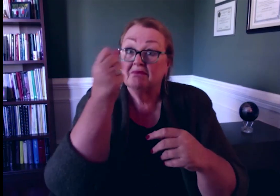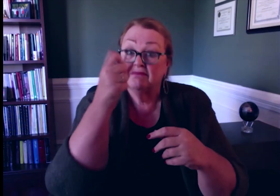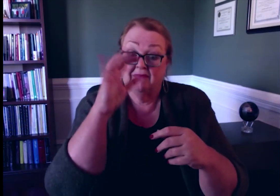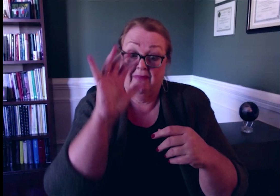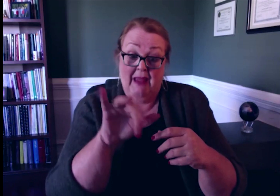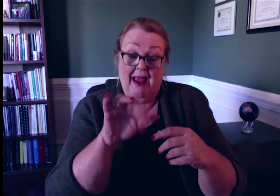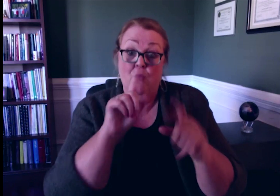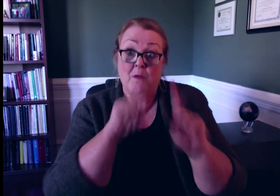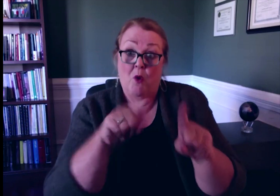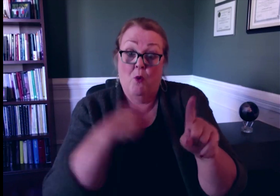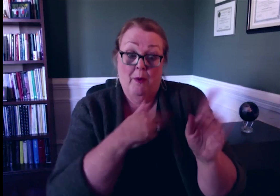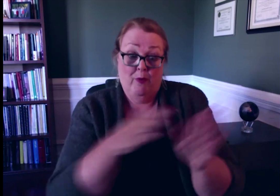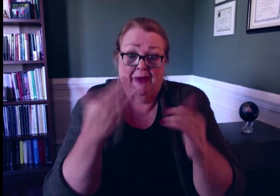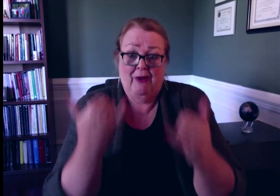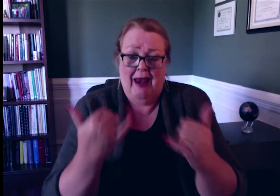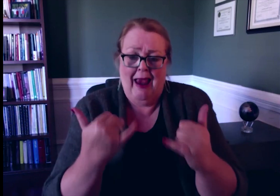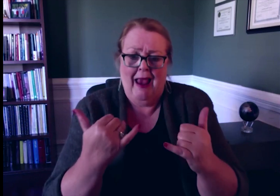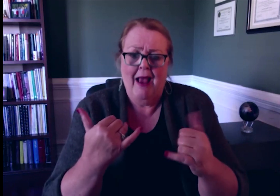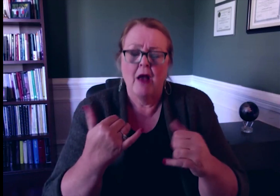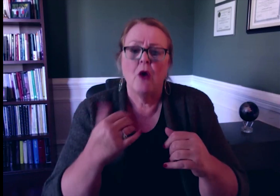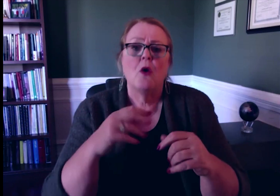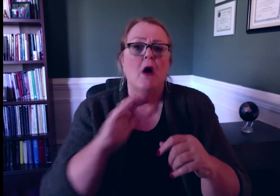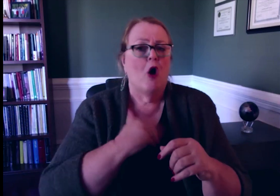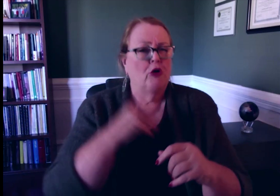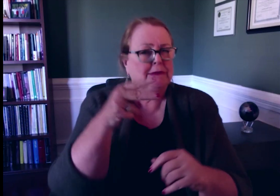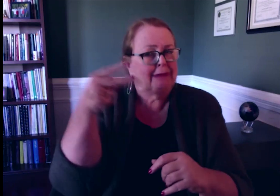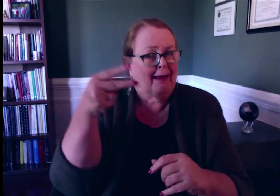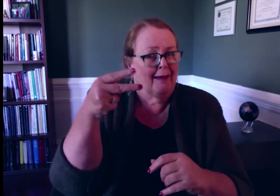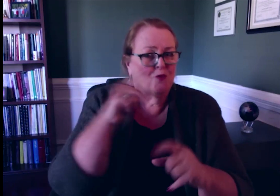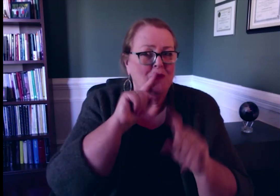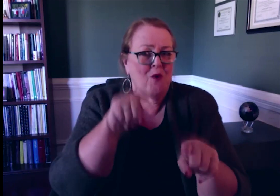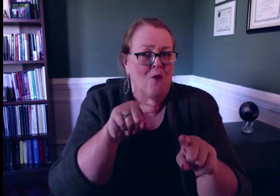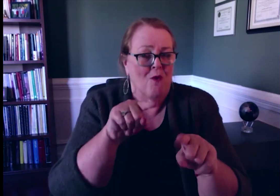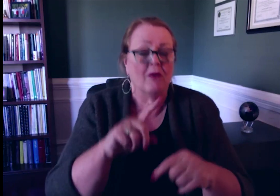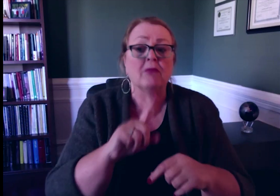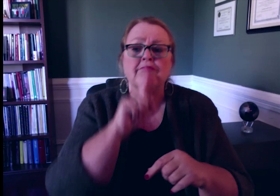This risk assessment is actually our second report.